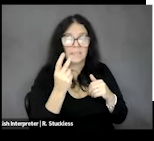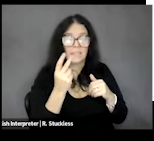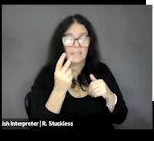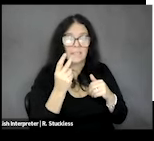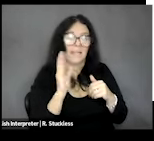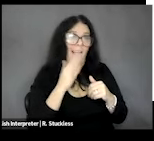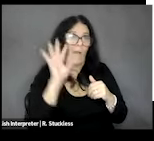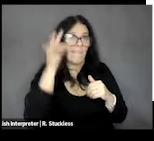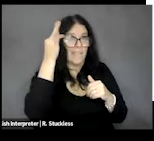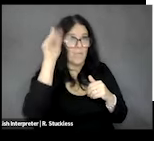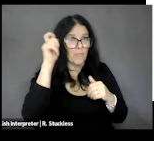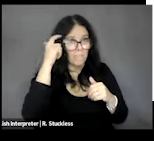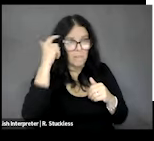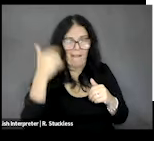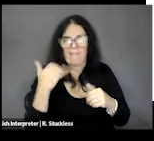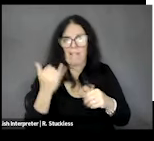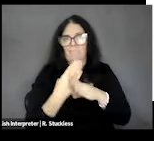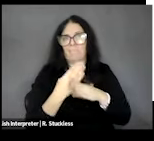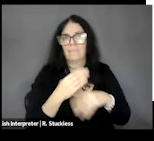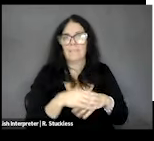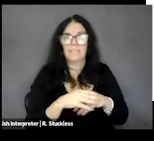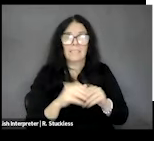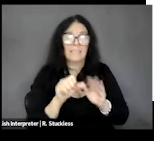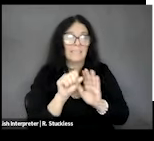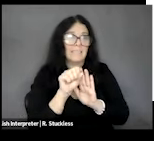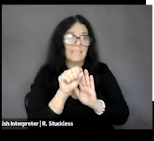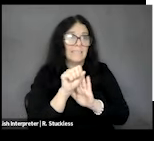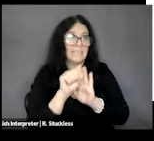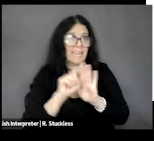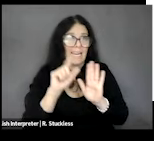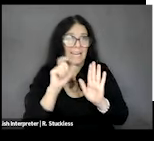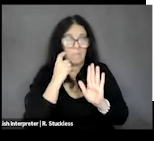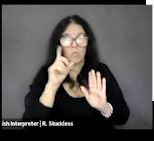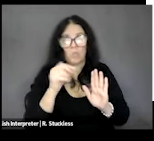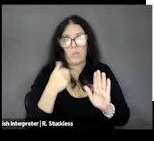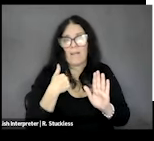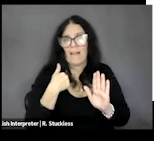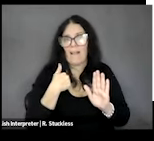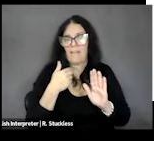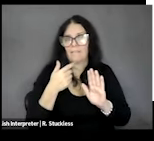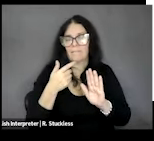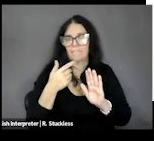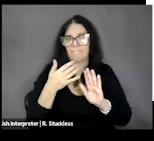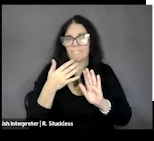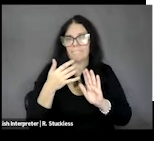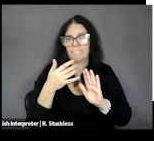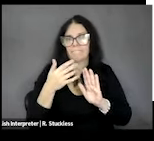government - state governments are tasked with zoning, although oftentimes they delegate